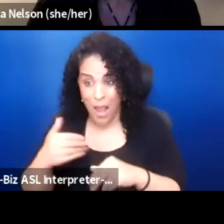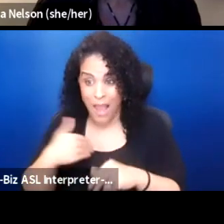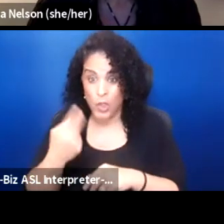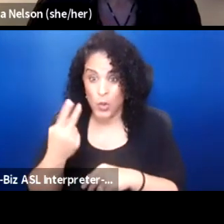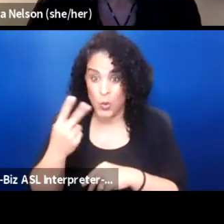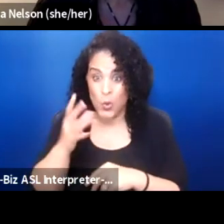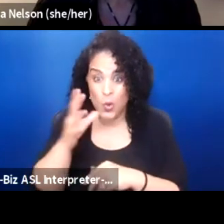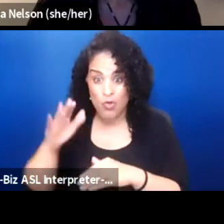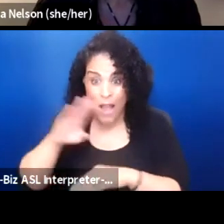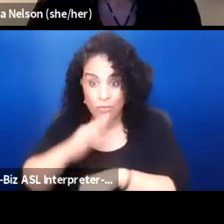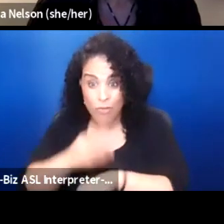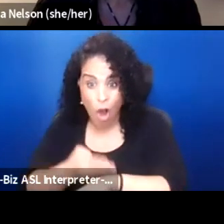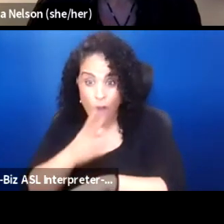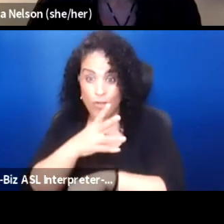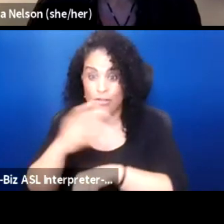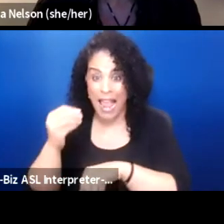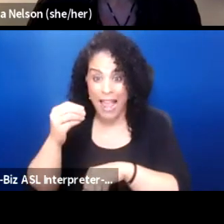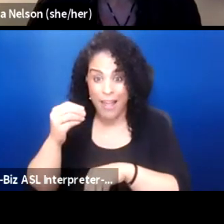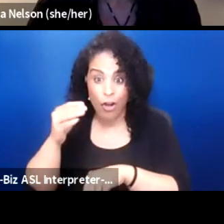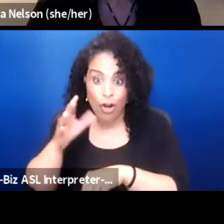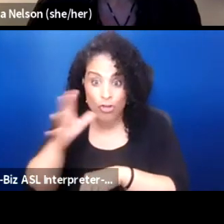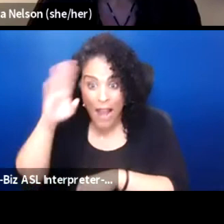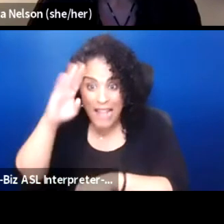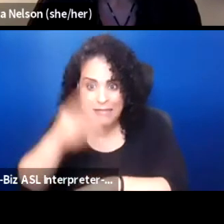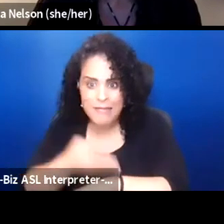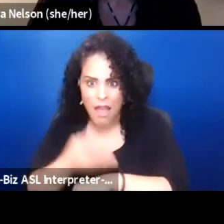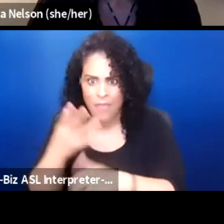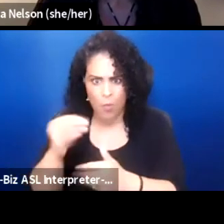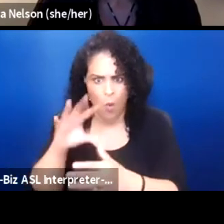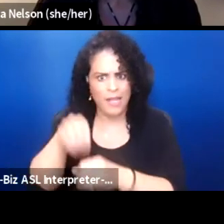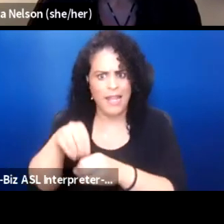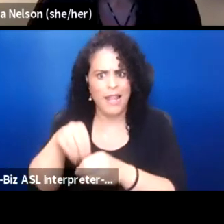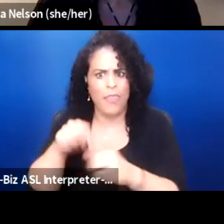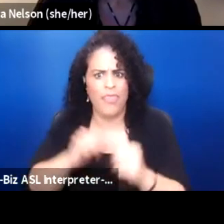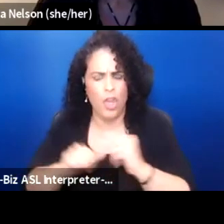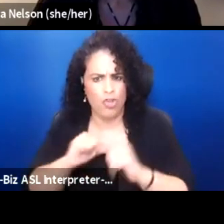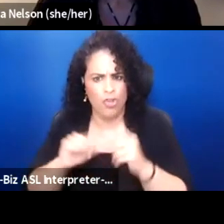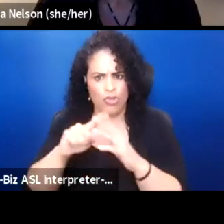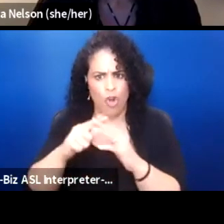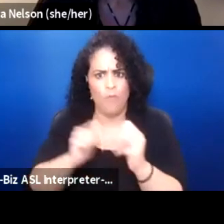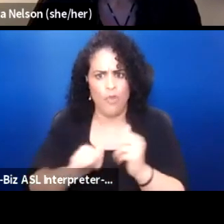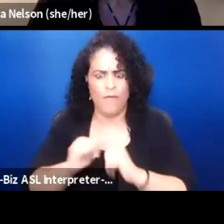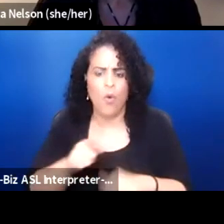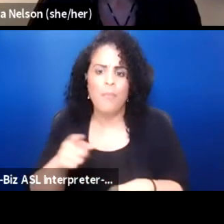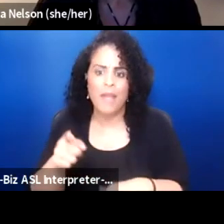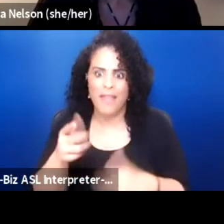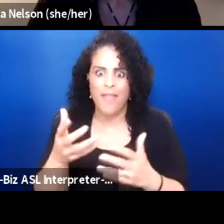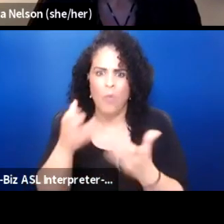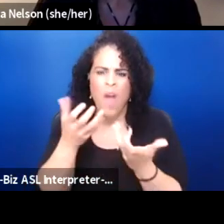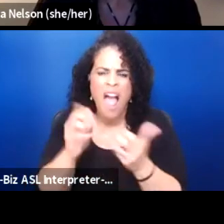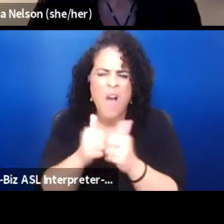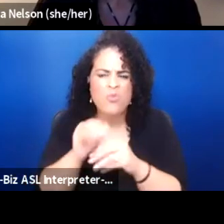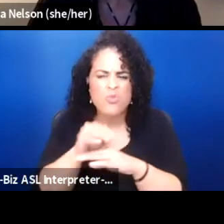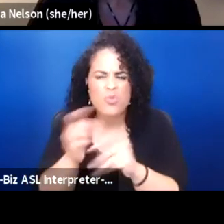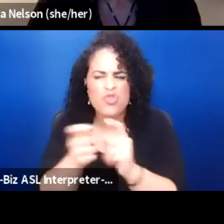they want to get into theater and performing. How can I have an influence to change that world? And again, I'm anxious to hear what other people have to say.